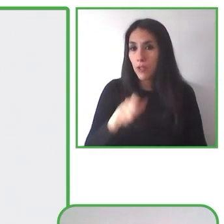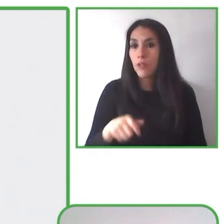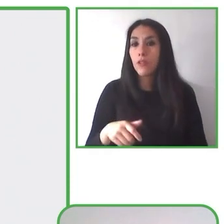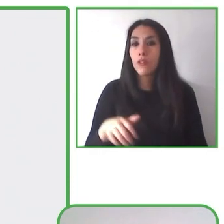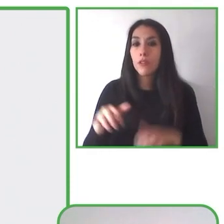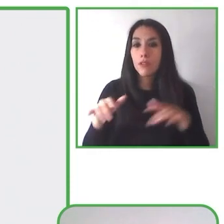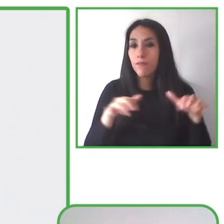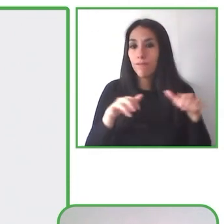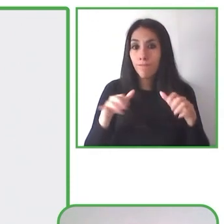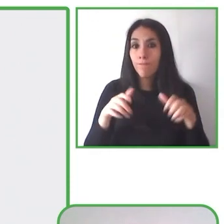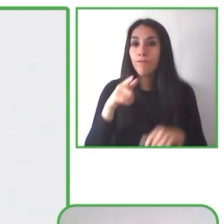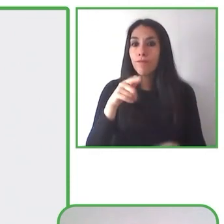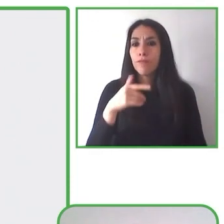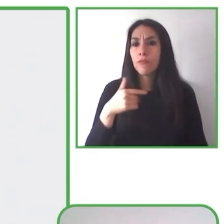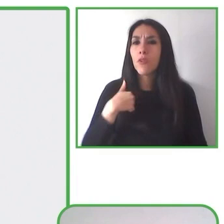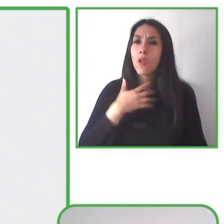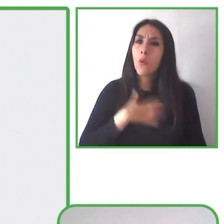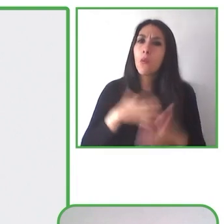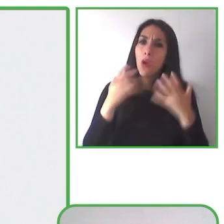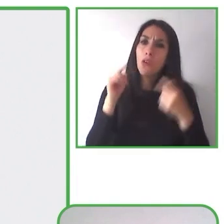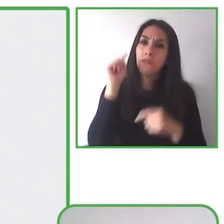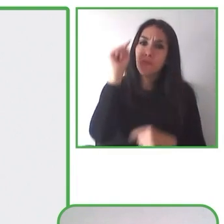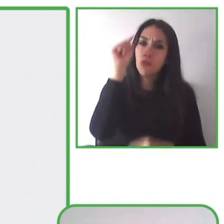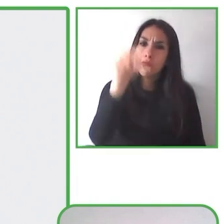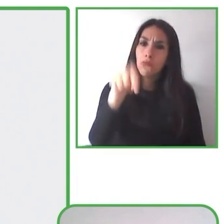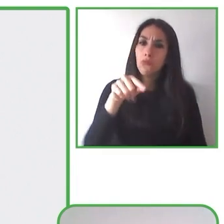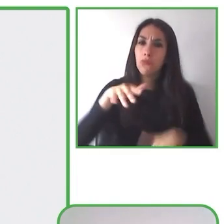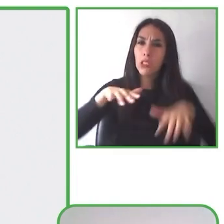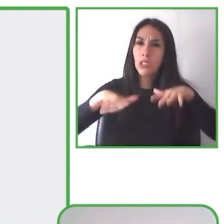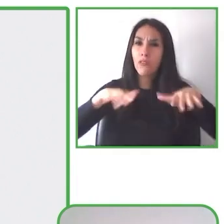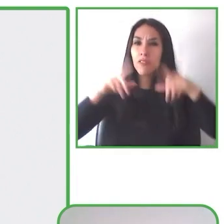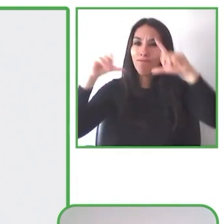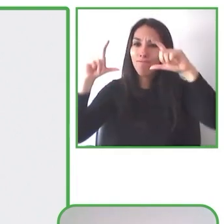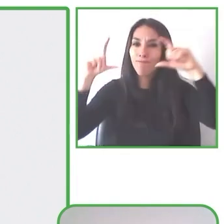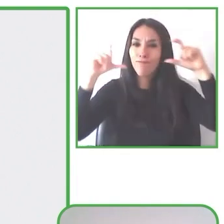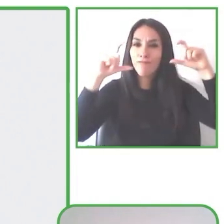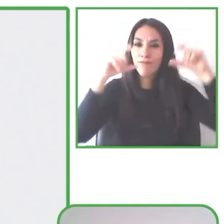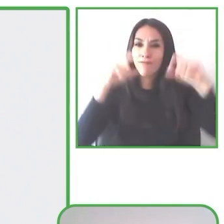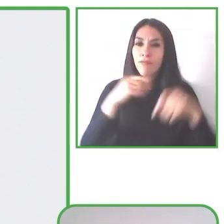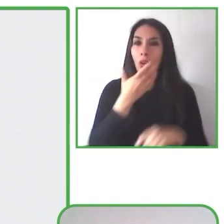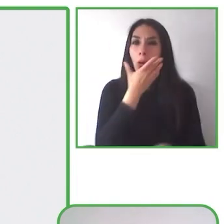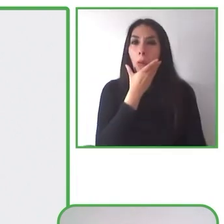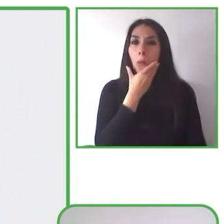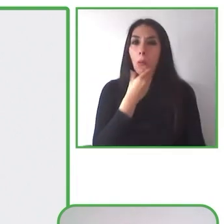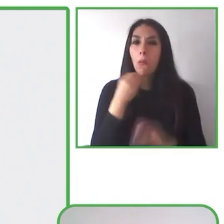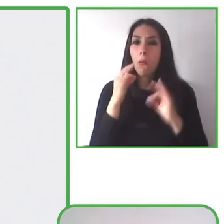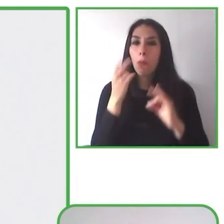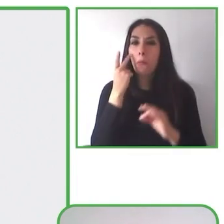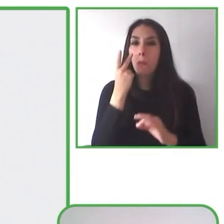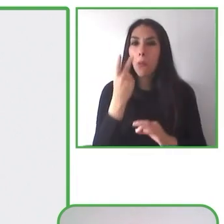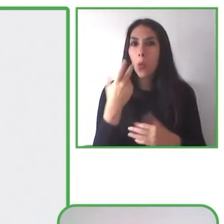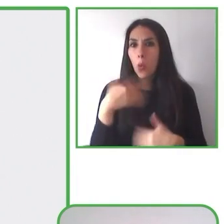We also ask people to understand in a better way so they can build their own